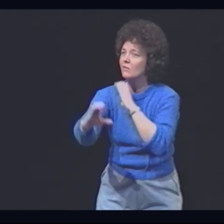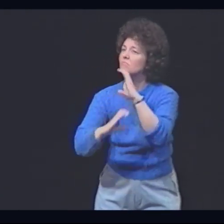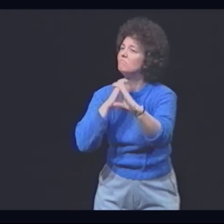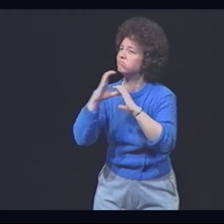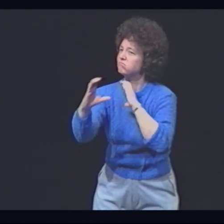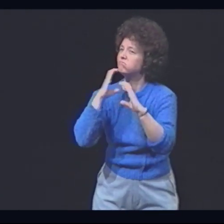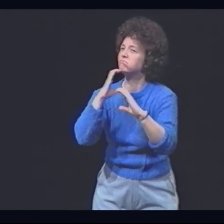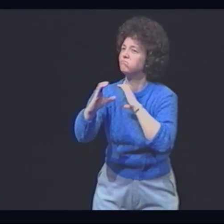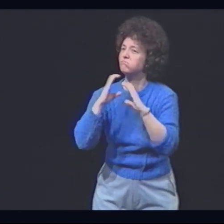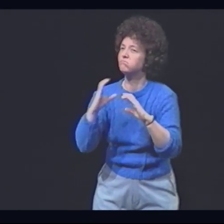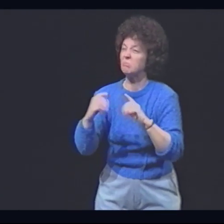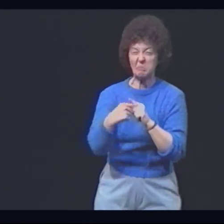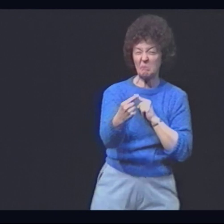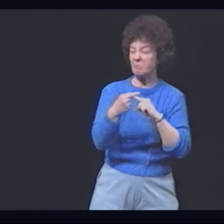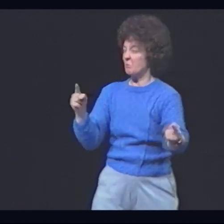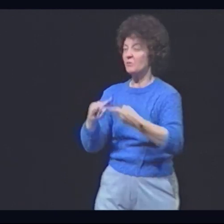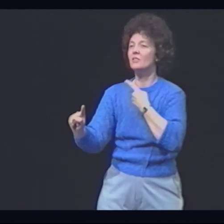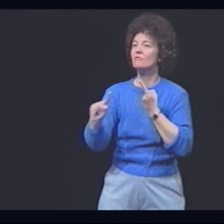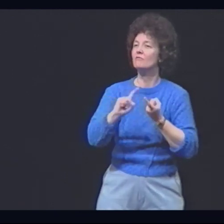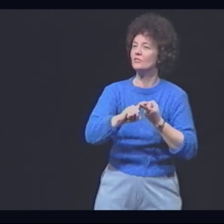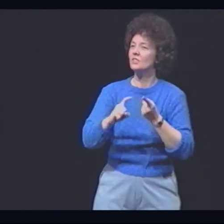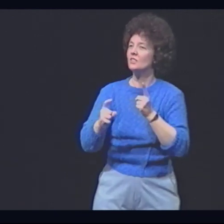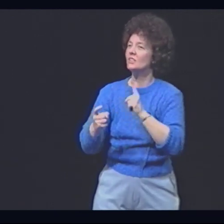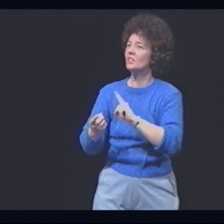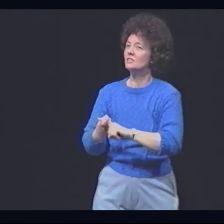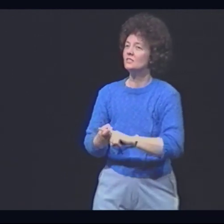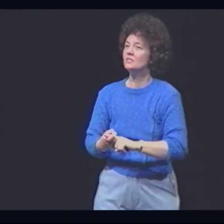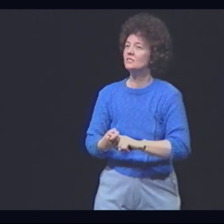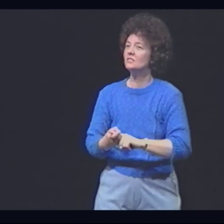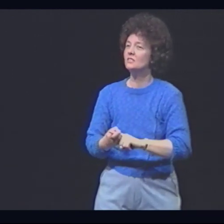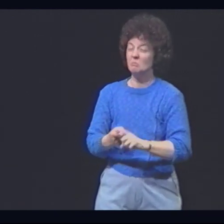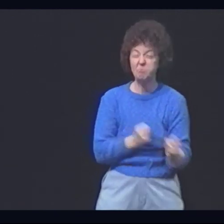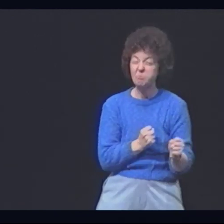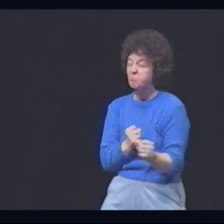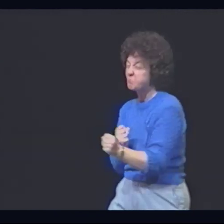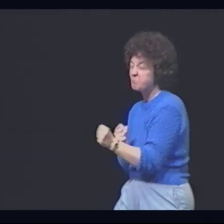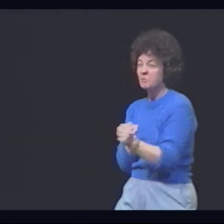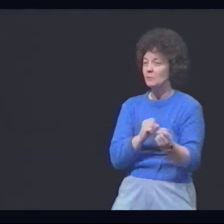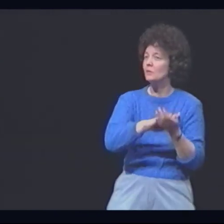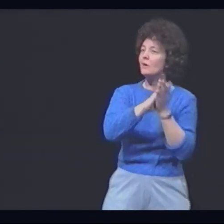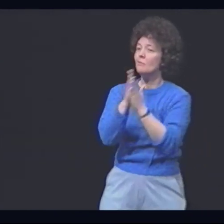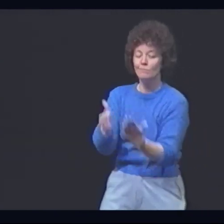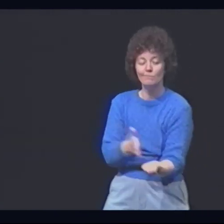When what was misconstrued is communicated And enemies become friends